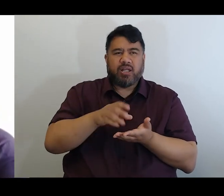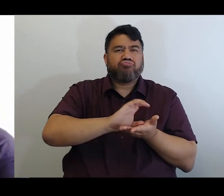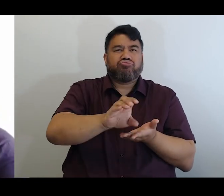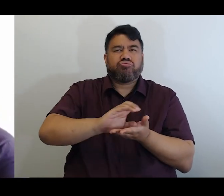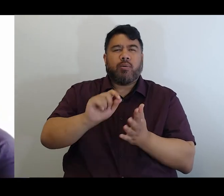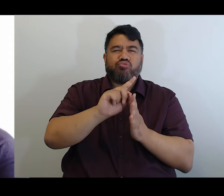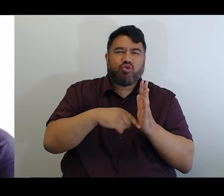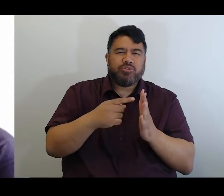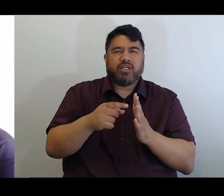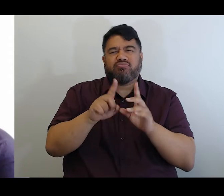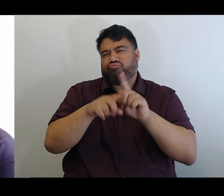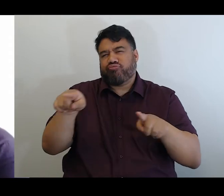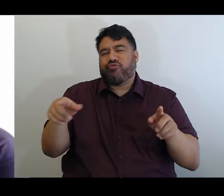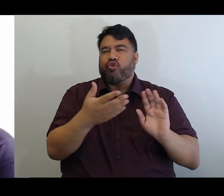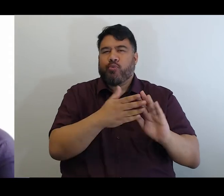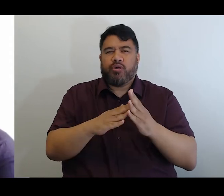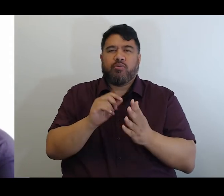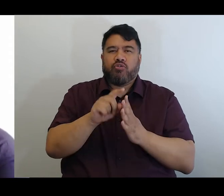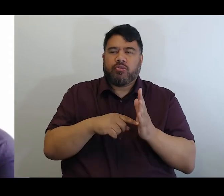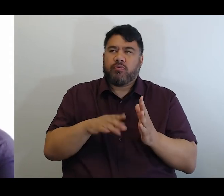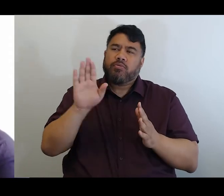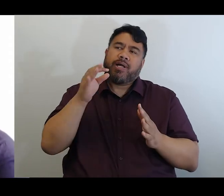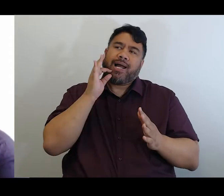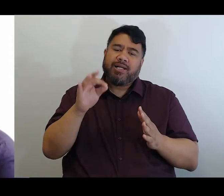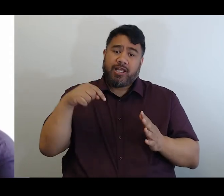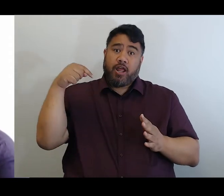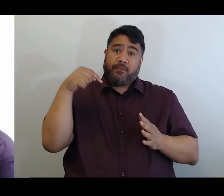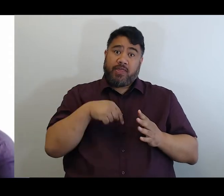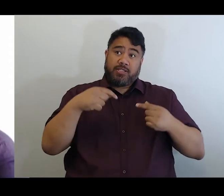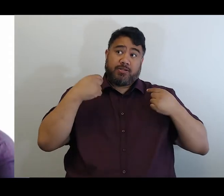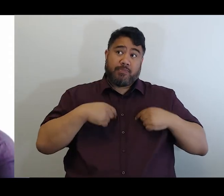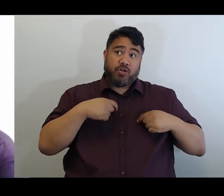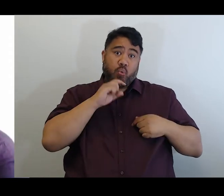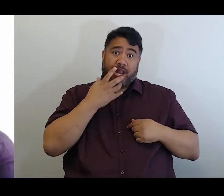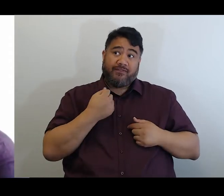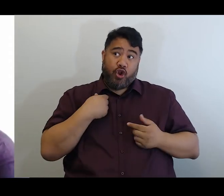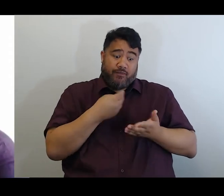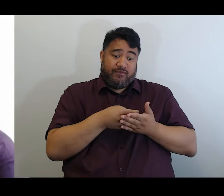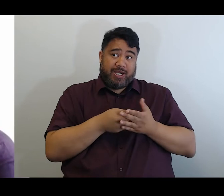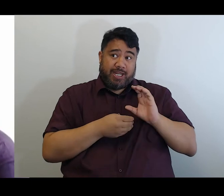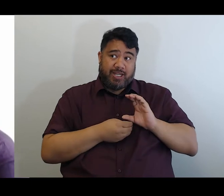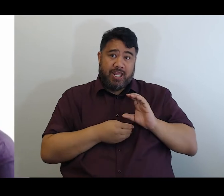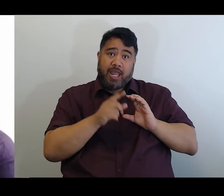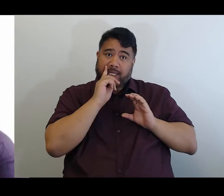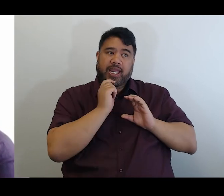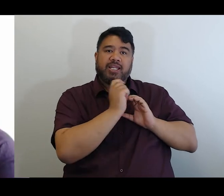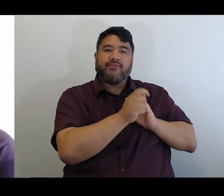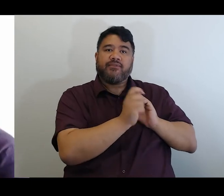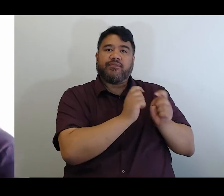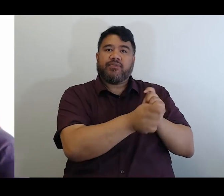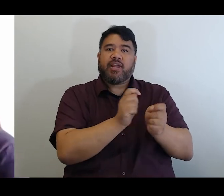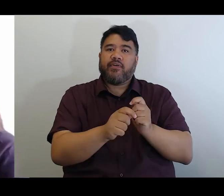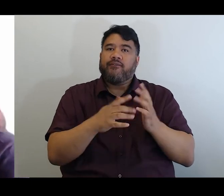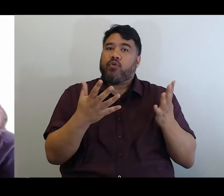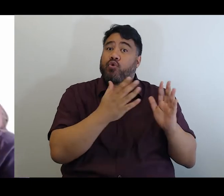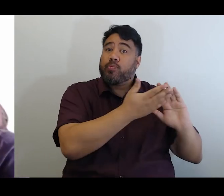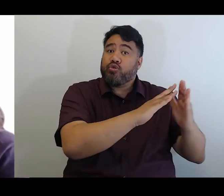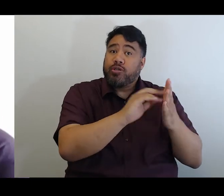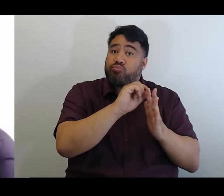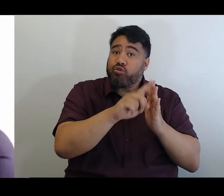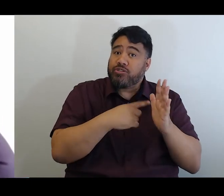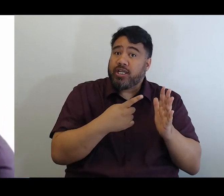Is this ministry likely to release any funding to the public for community projects/programs.